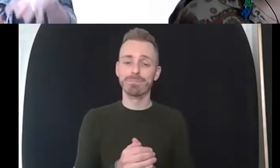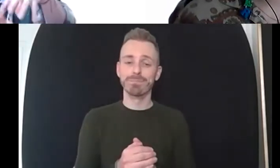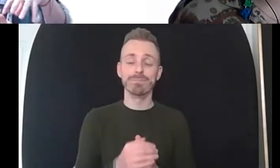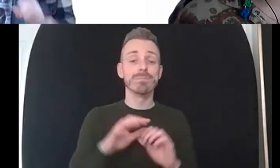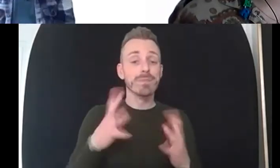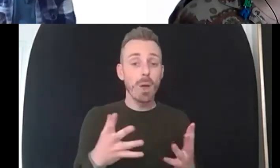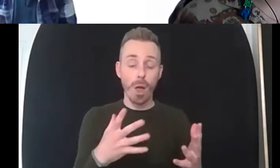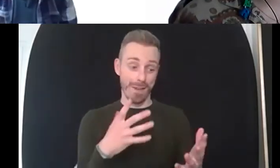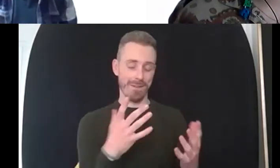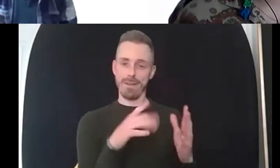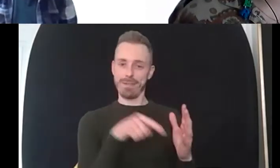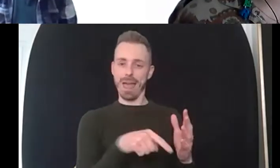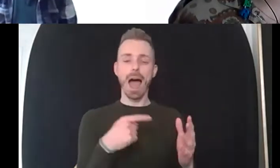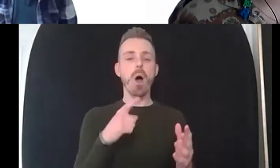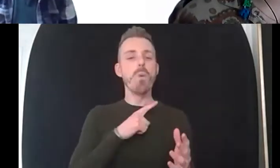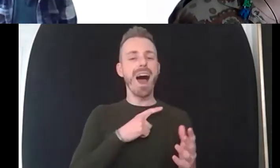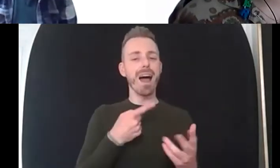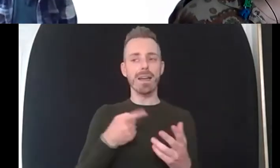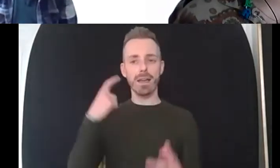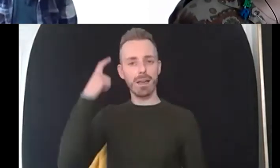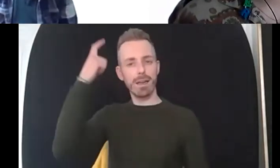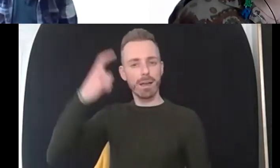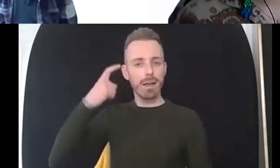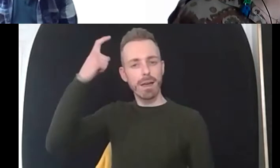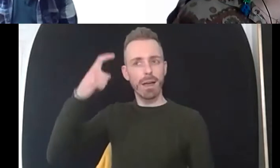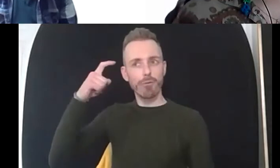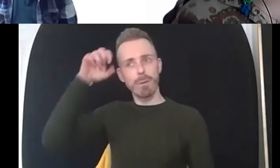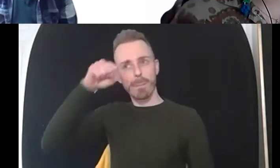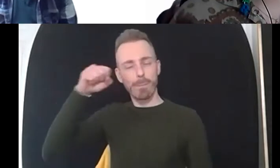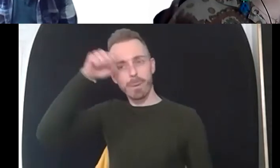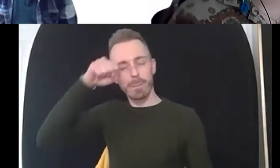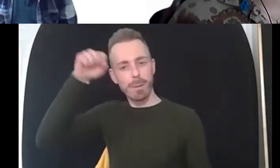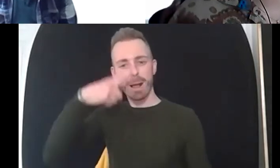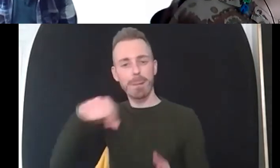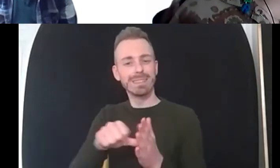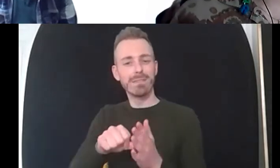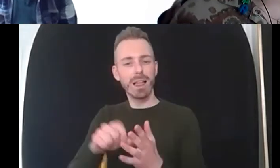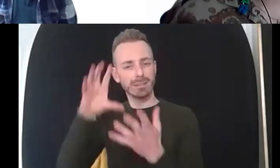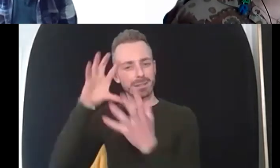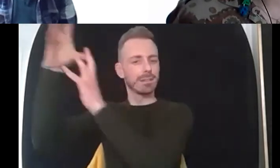physical that reminds you of that yeah yeah that's really important so suppose yeah people listening